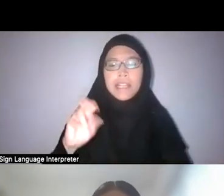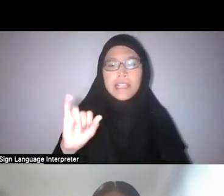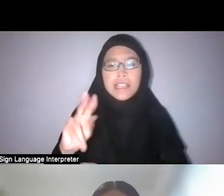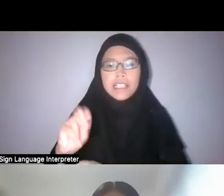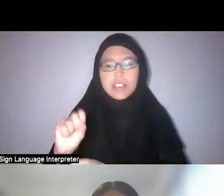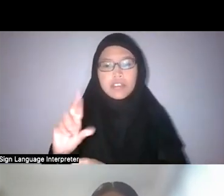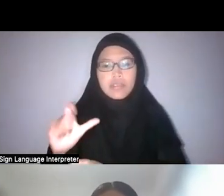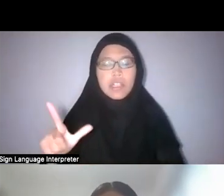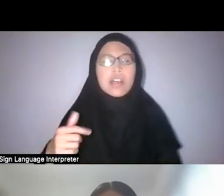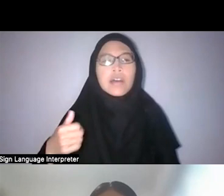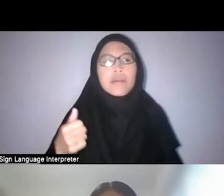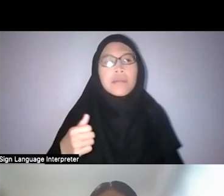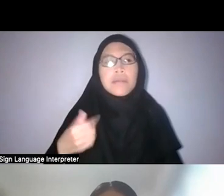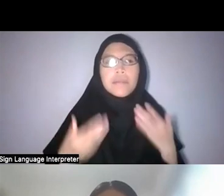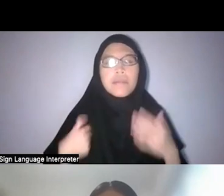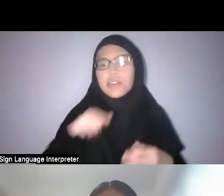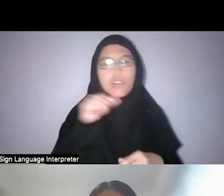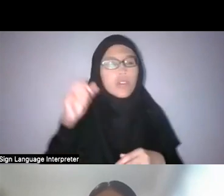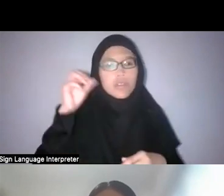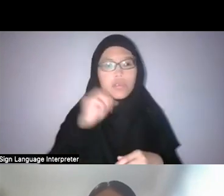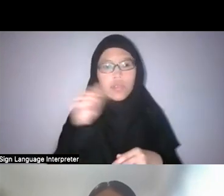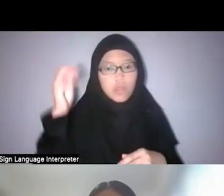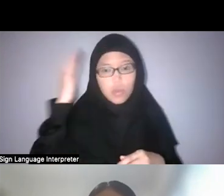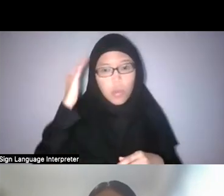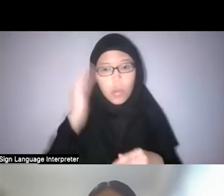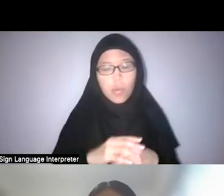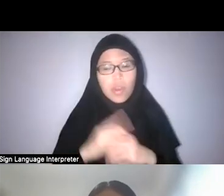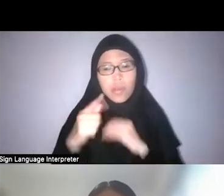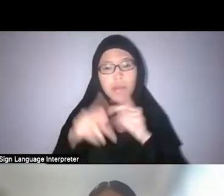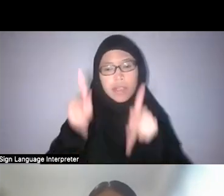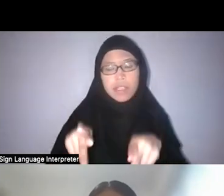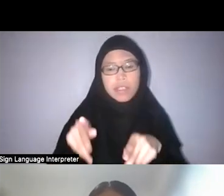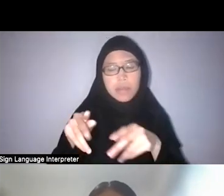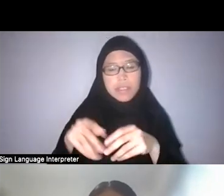but Isaac Burkill is I guess on a different… like, we kind of know him more.